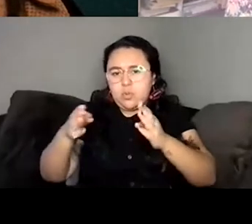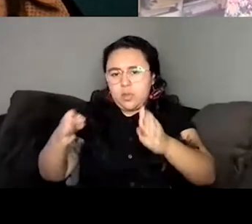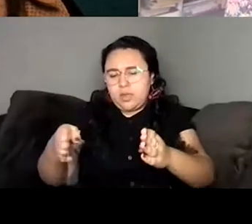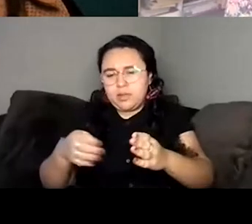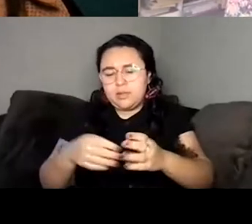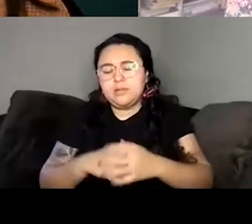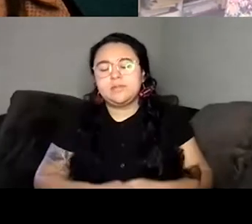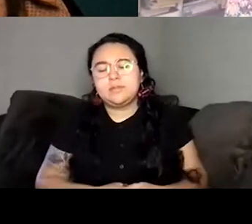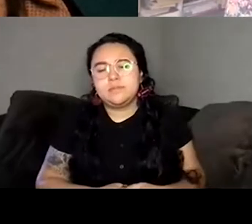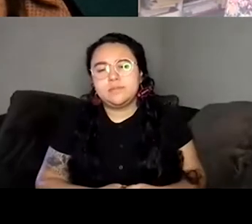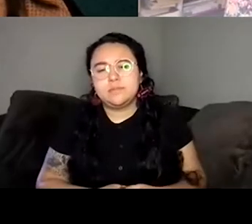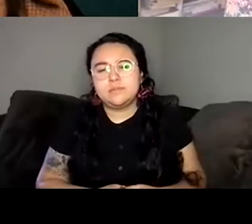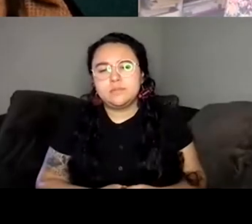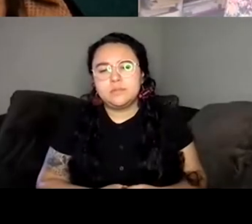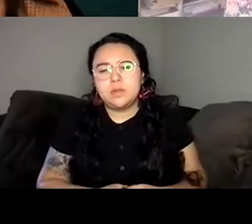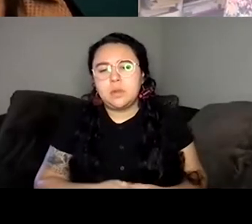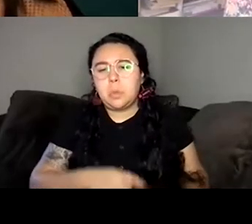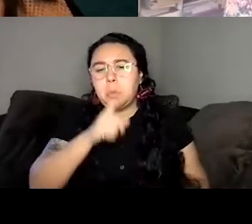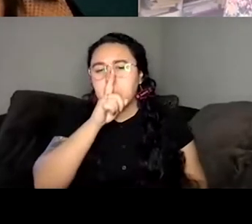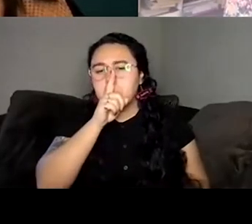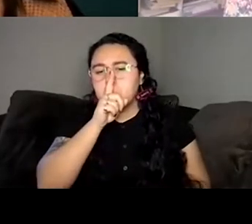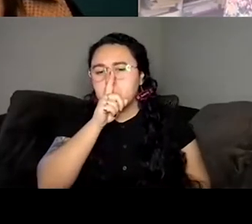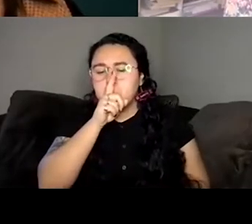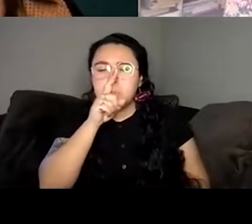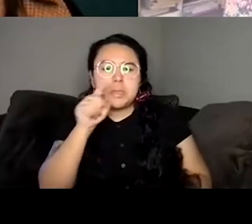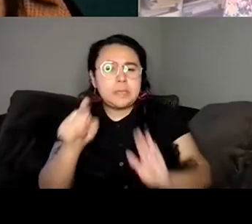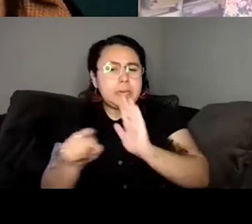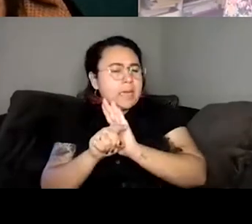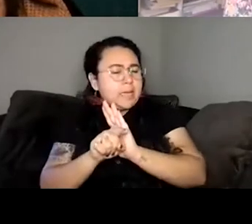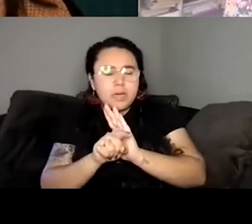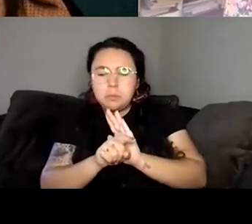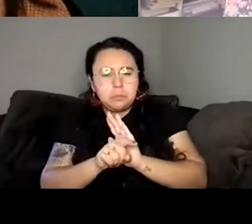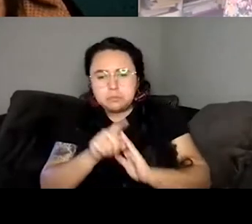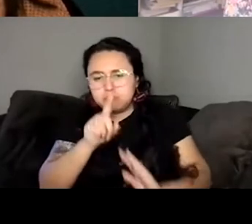I don't mean that that's a purely negative thing, but I think that there's a sense in